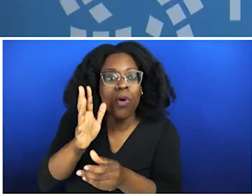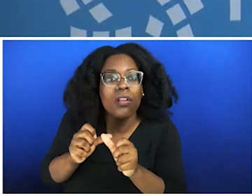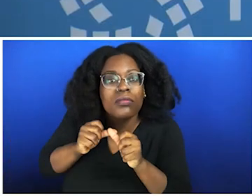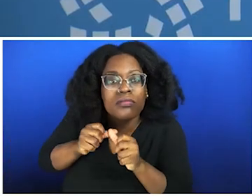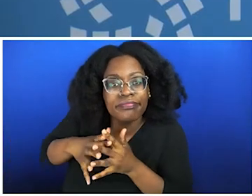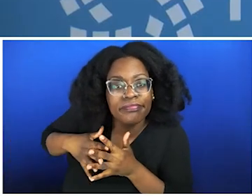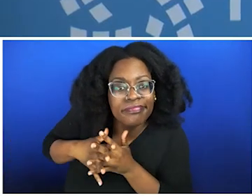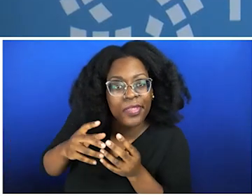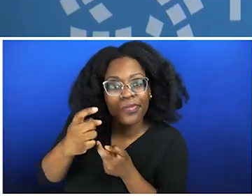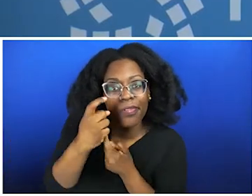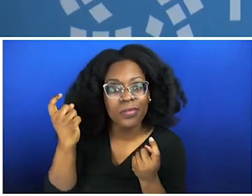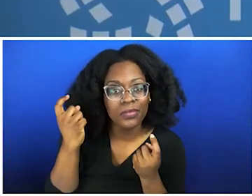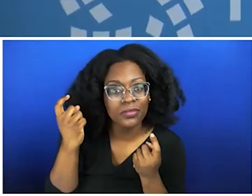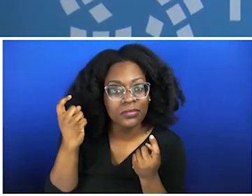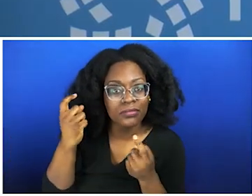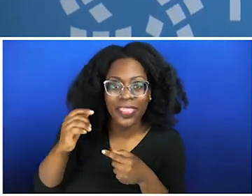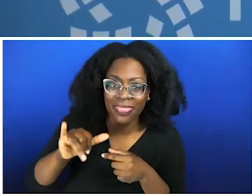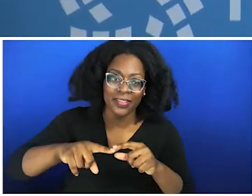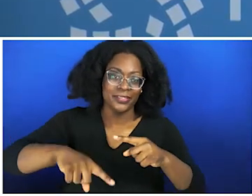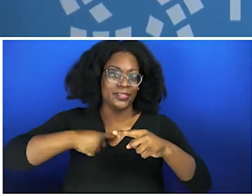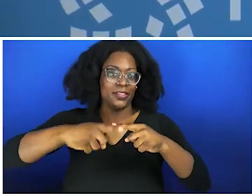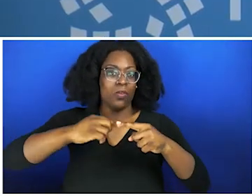from things that are happening today. Caused by people that we're voting for or not voting